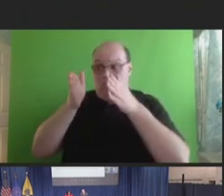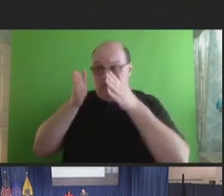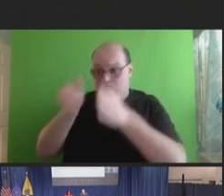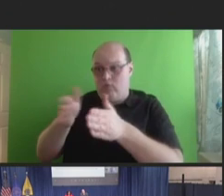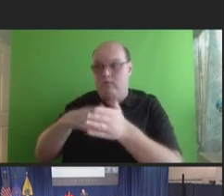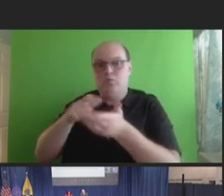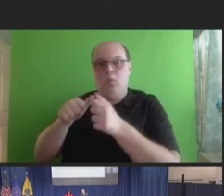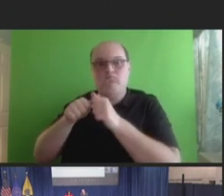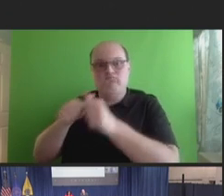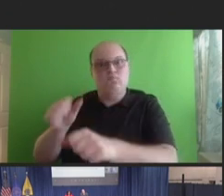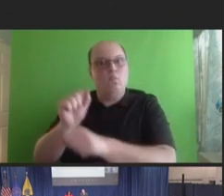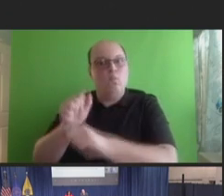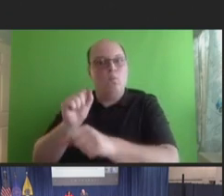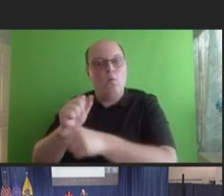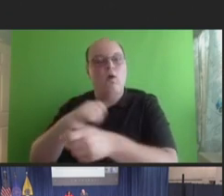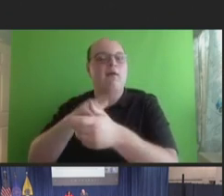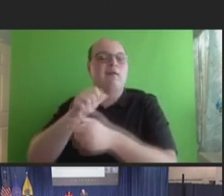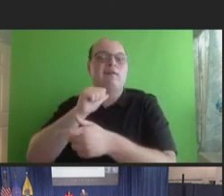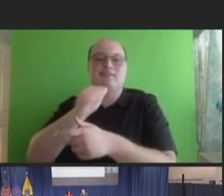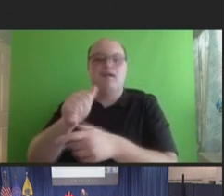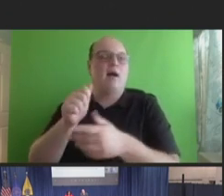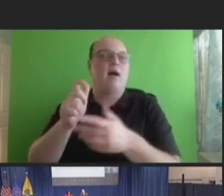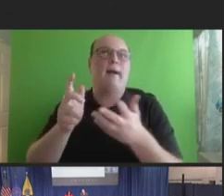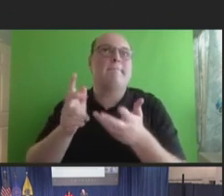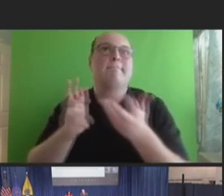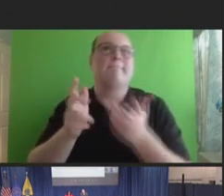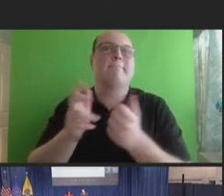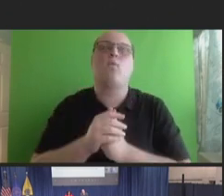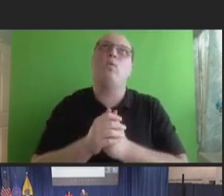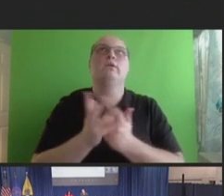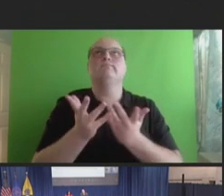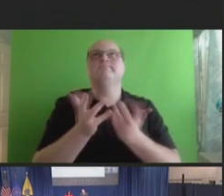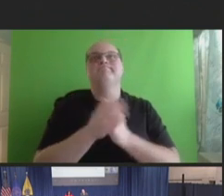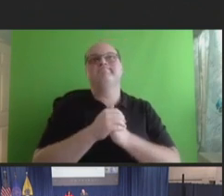are not getting dissenting or we're trying to minimize, as much as possible, dissenting,